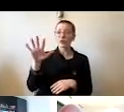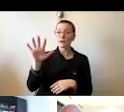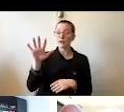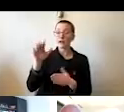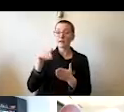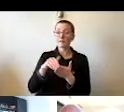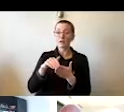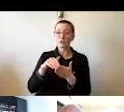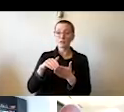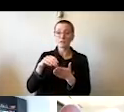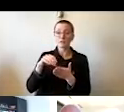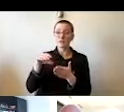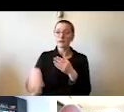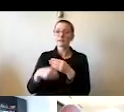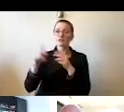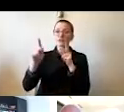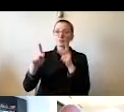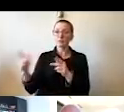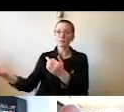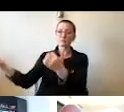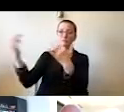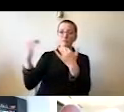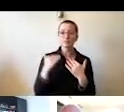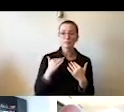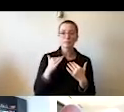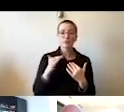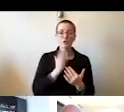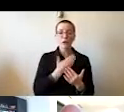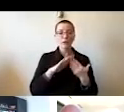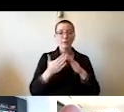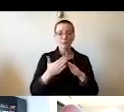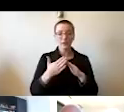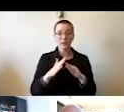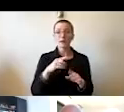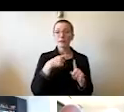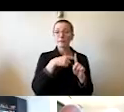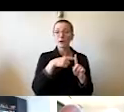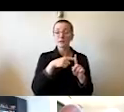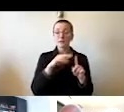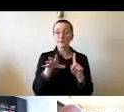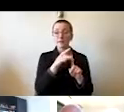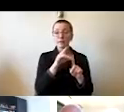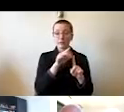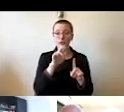into our community while dropping our local positivity rate nearly by a factor of five.